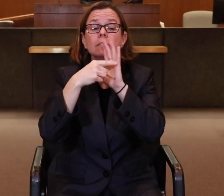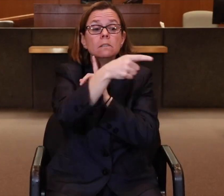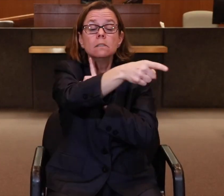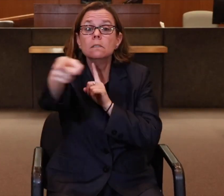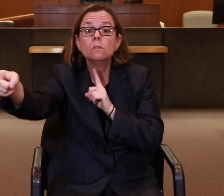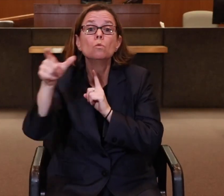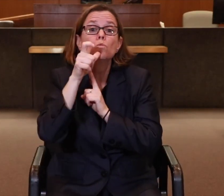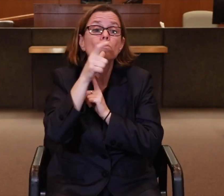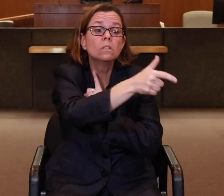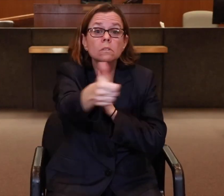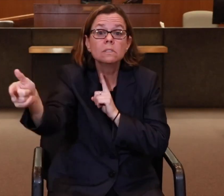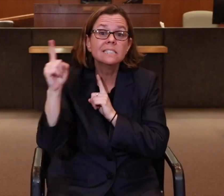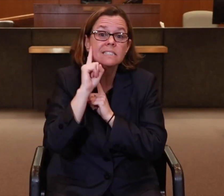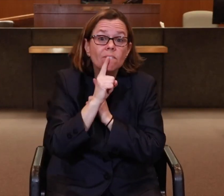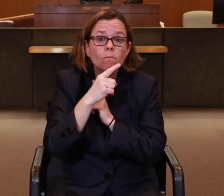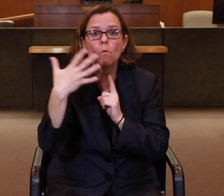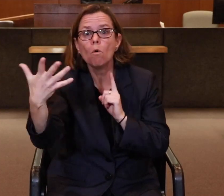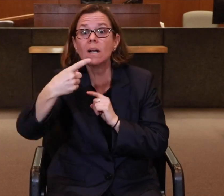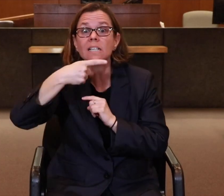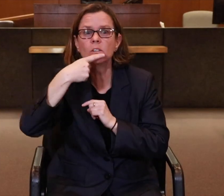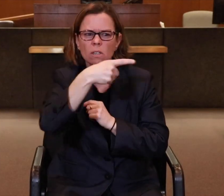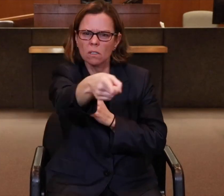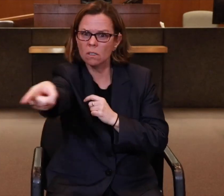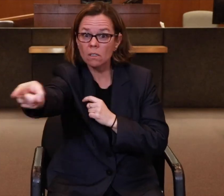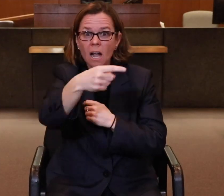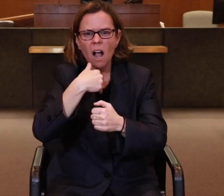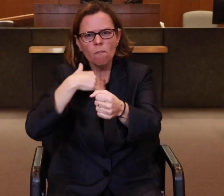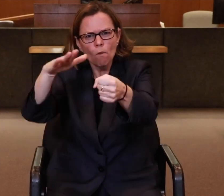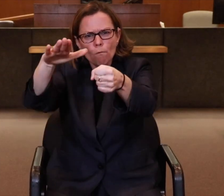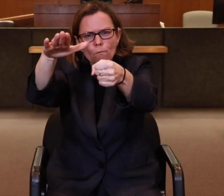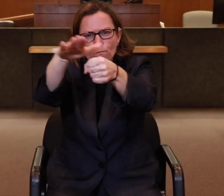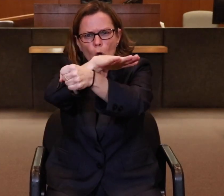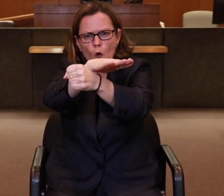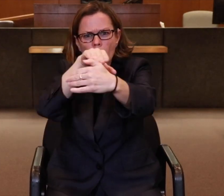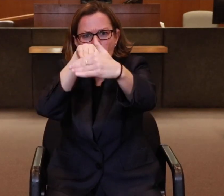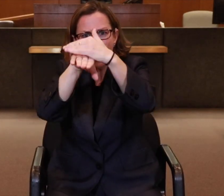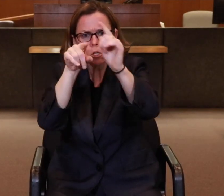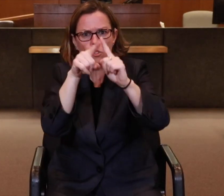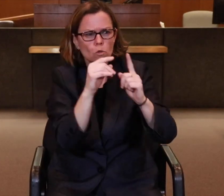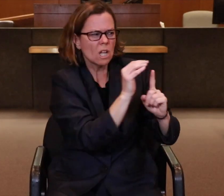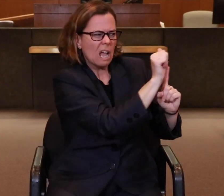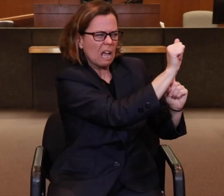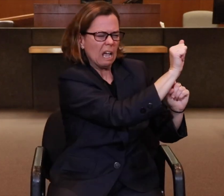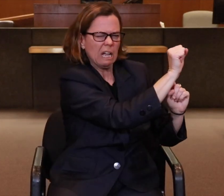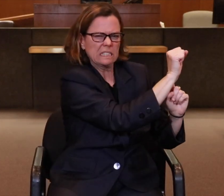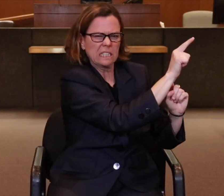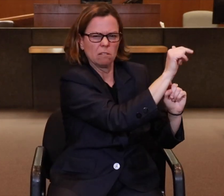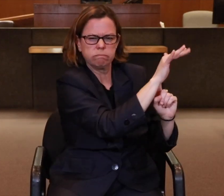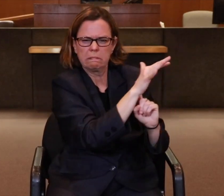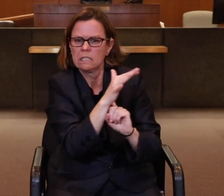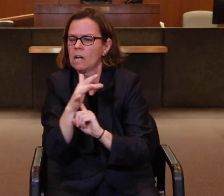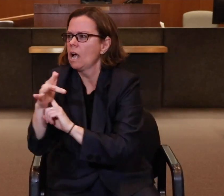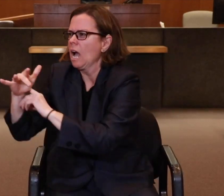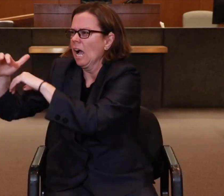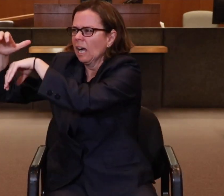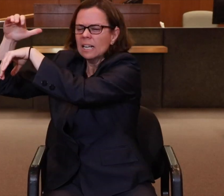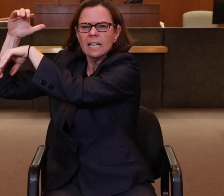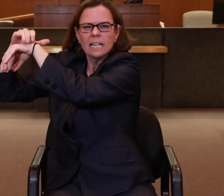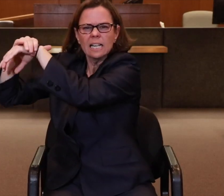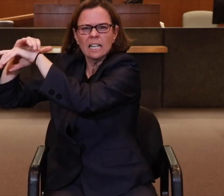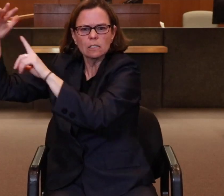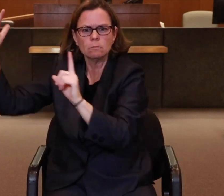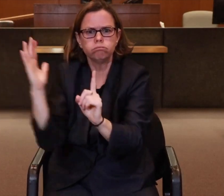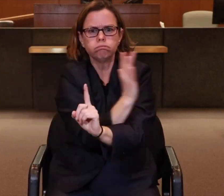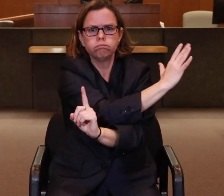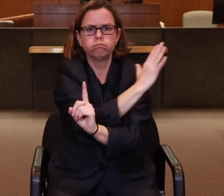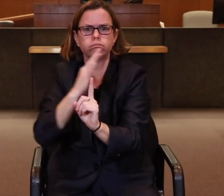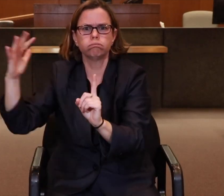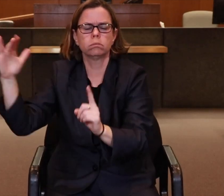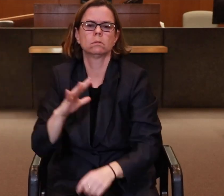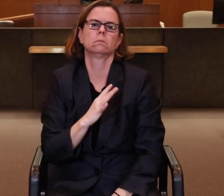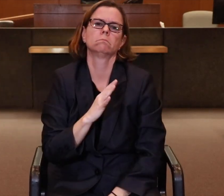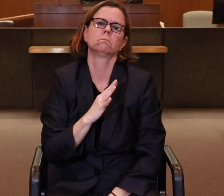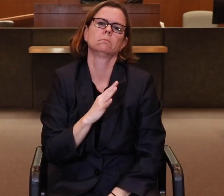people will have full access to both ASL and English -- and that is incredible.